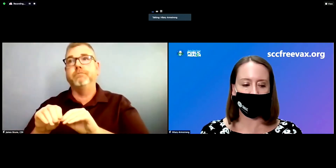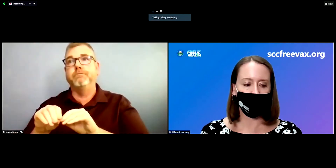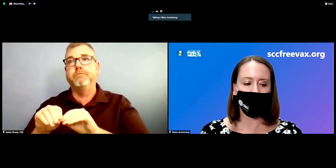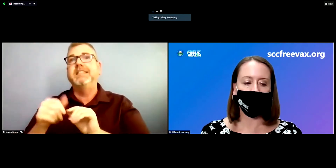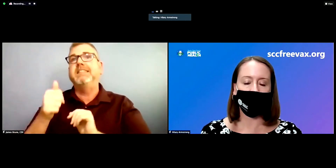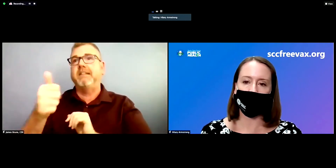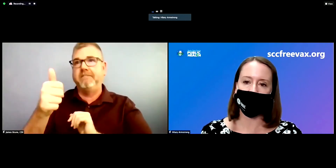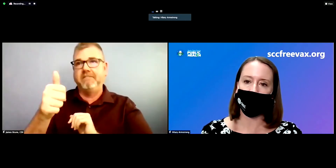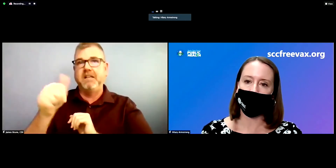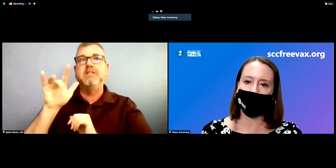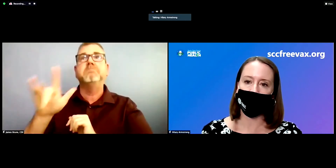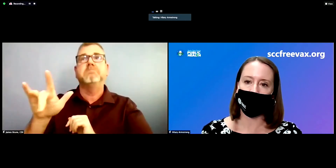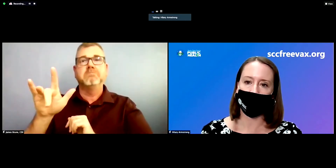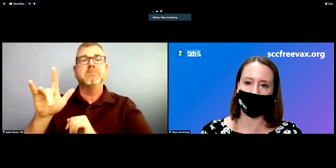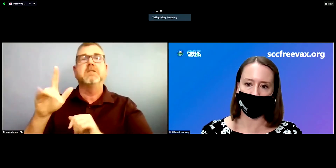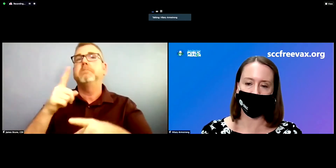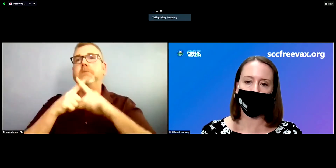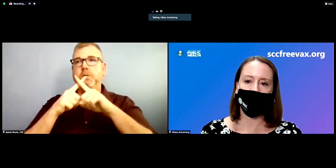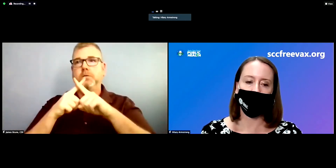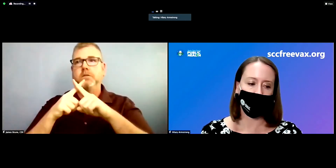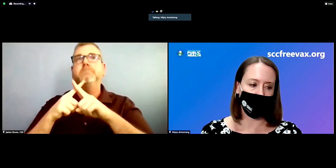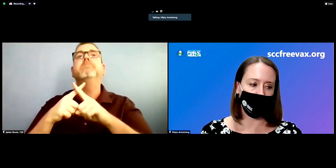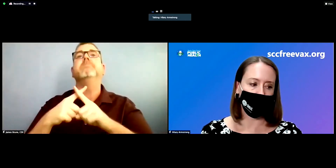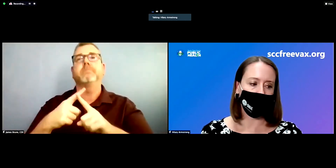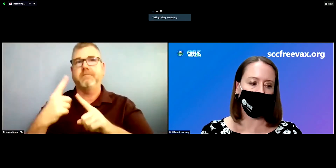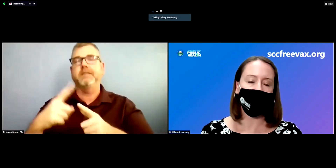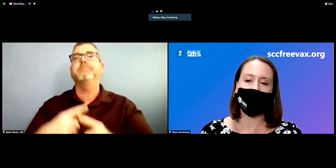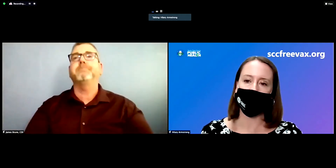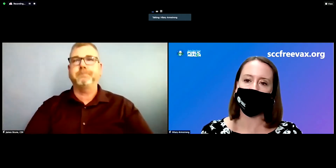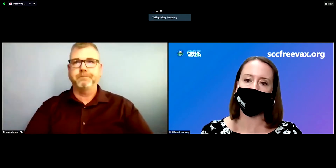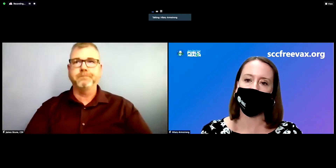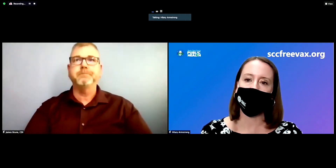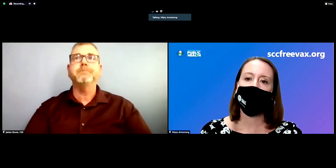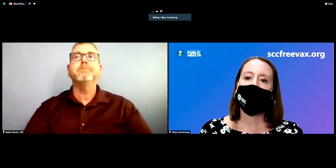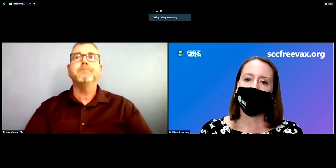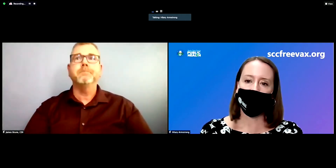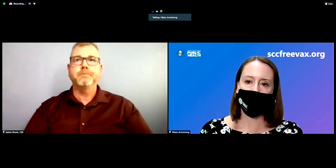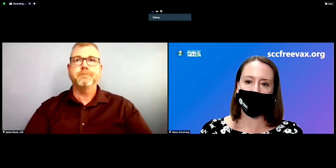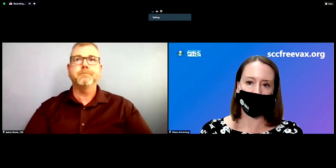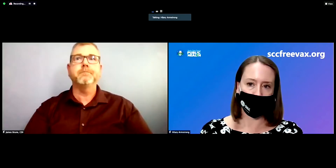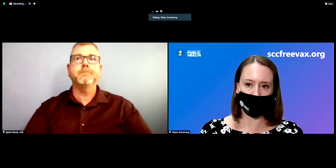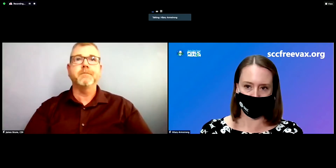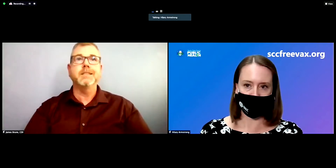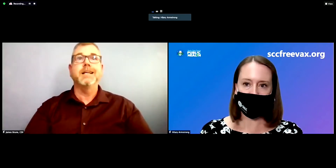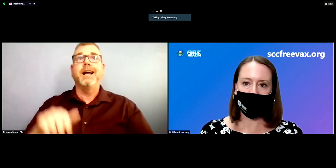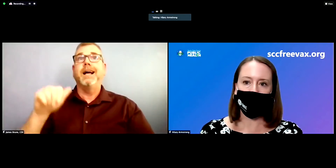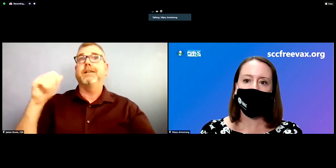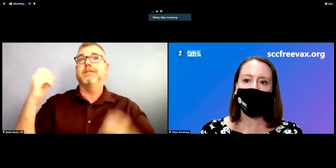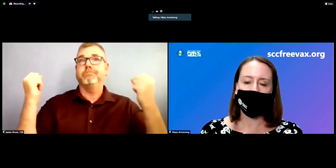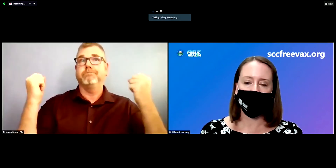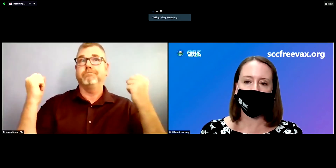of the English and ASL portion of our event, we will move to statements from our pio language